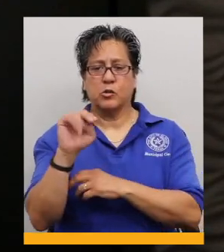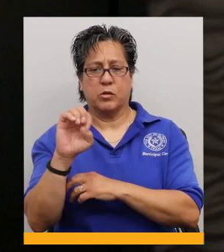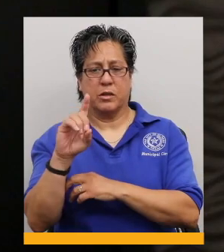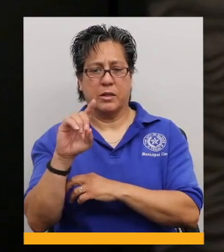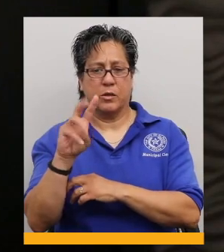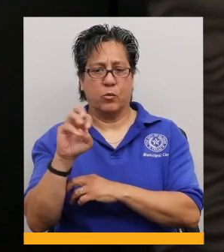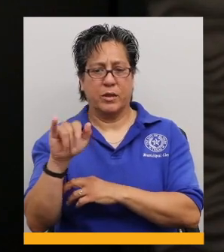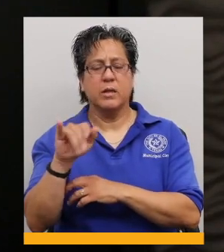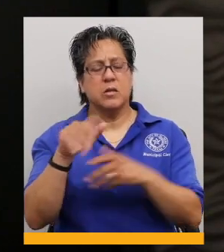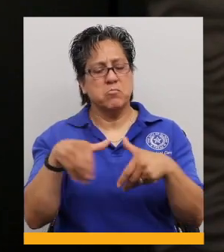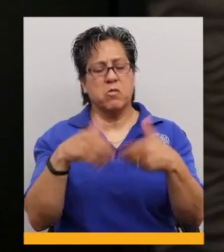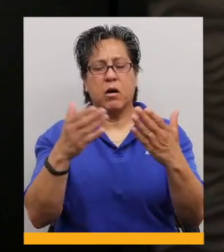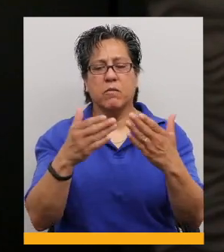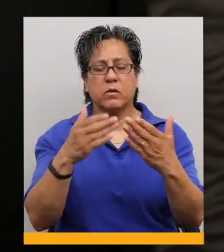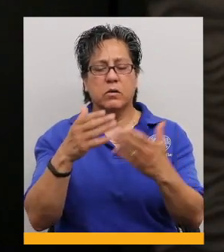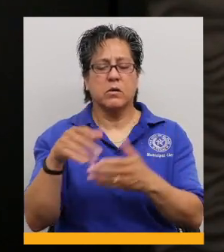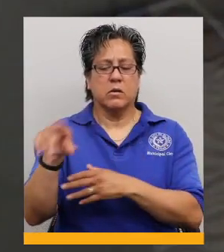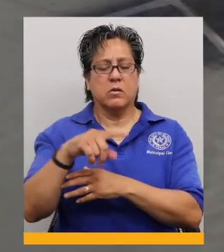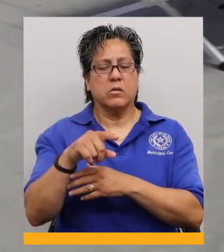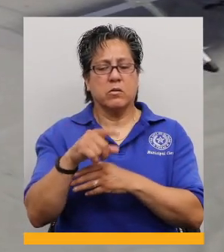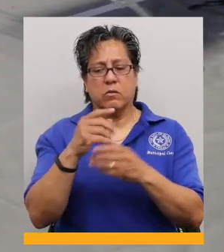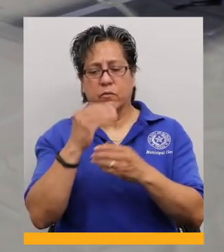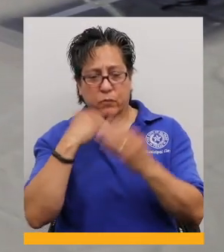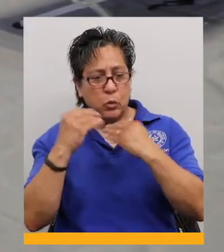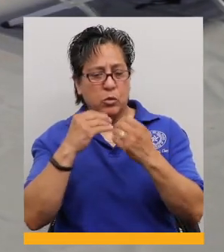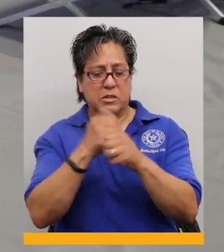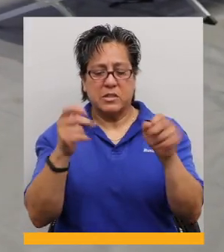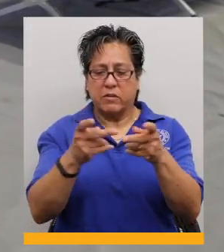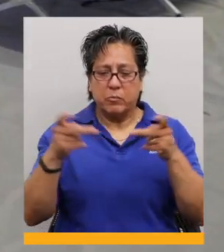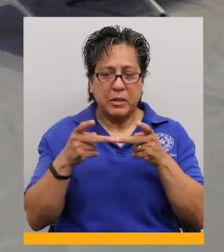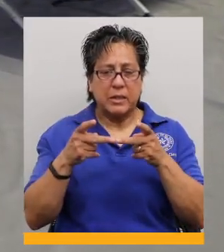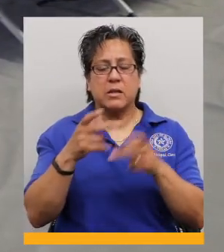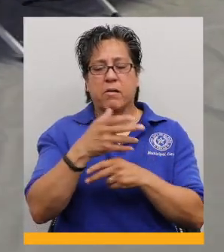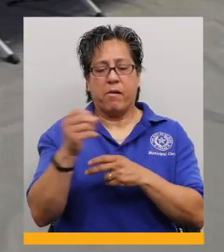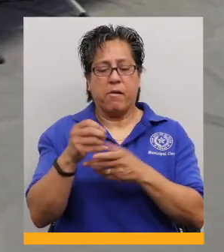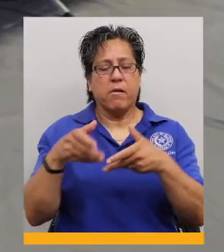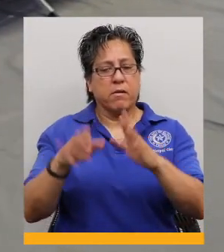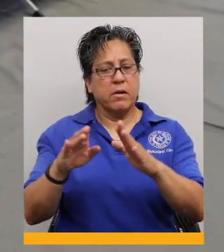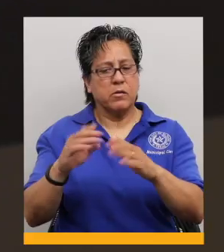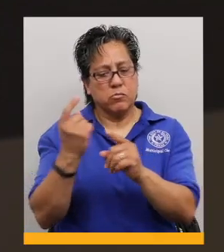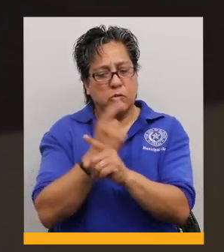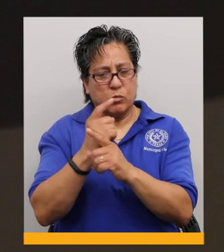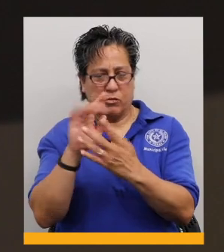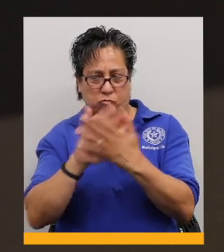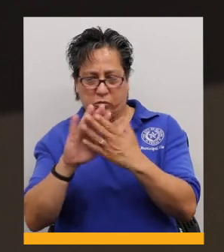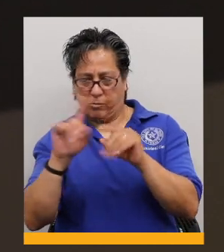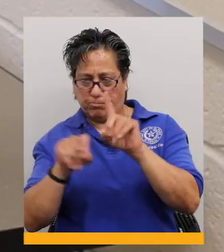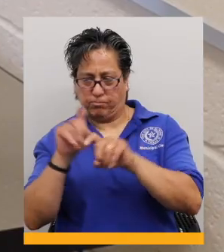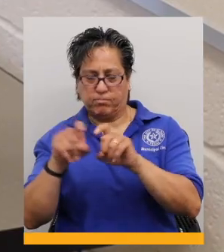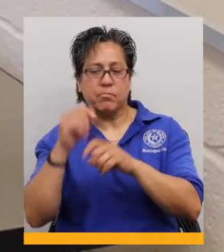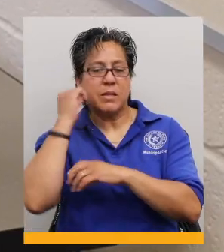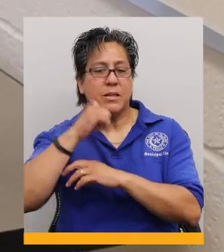The temporary shelters offer our homeless population with food, a safe place to isolate and allows the appropriate screening